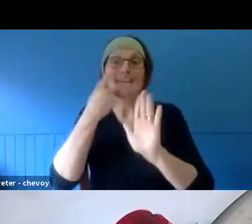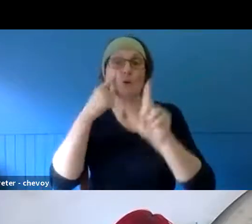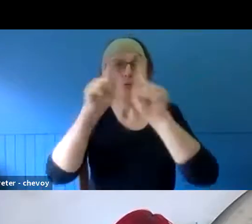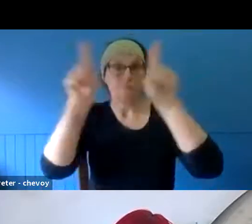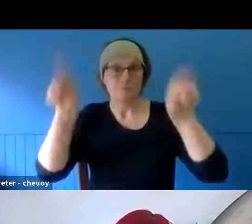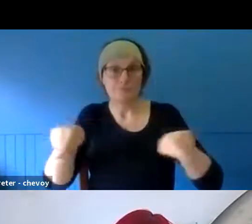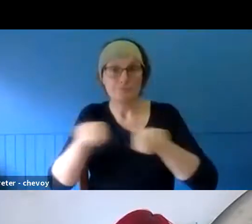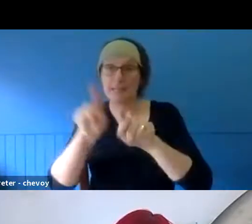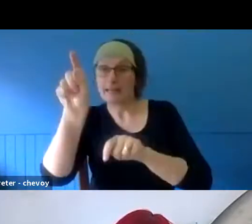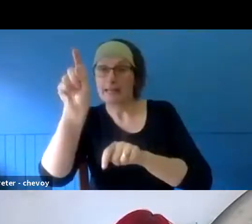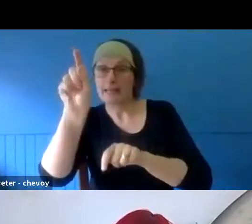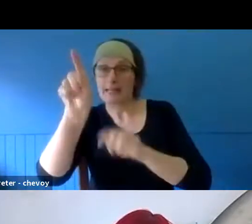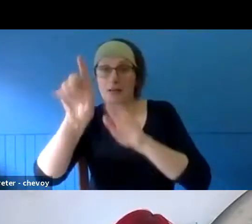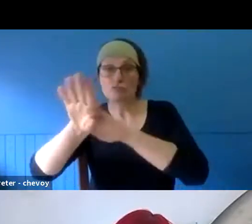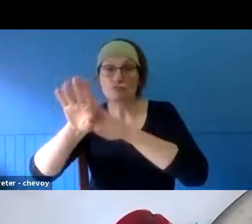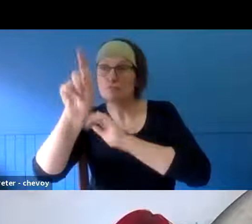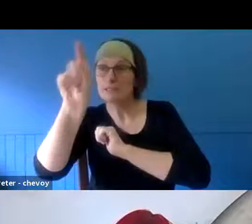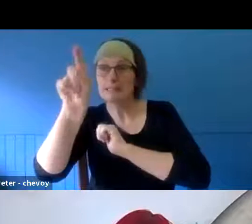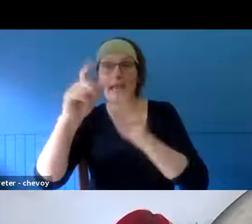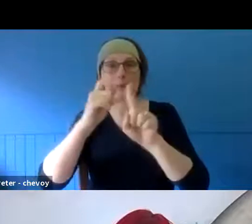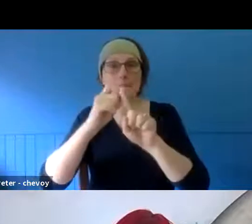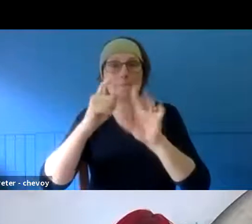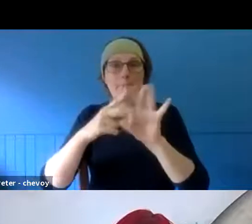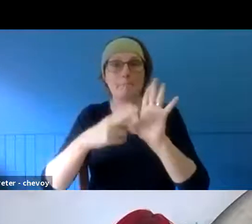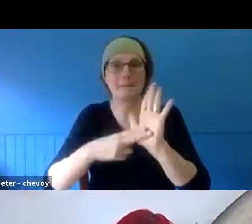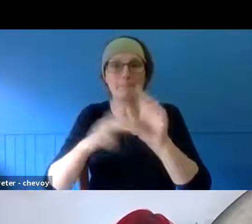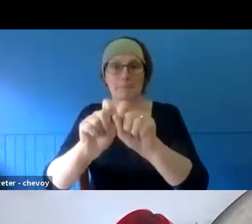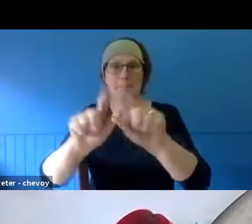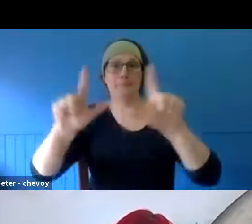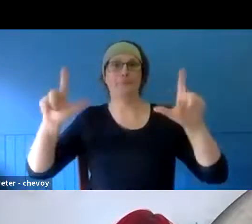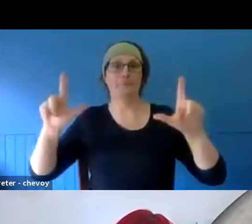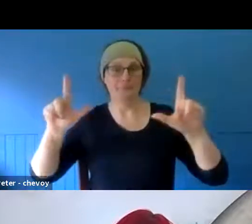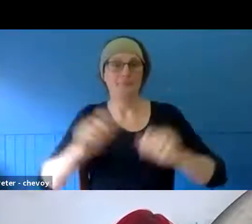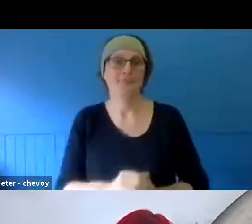that video so that it's the largest one you can see. Down the bottom of